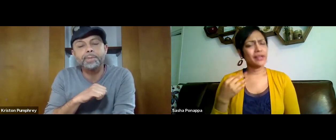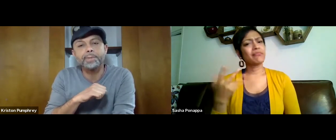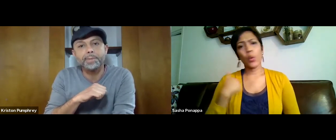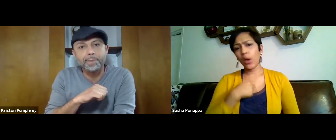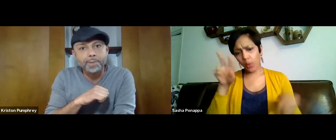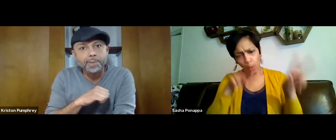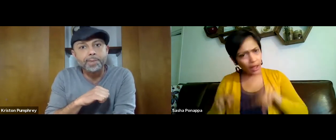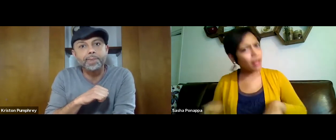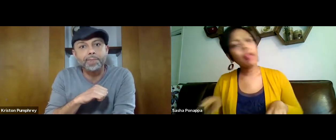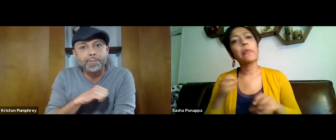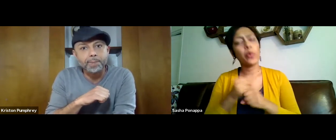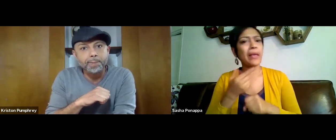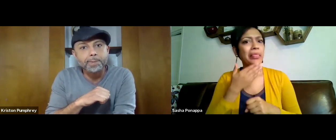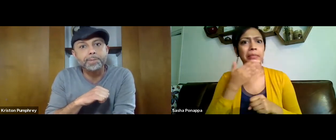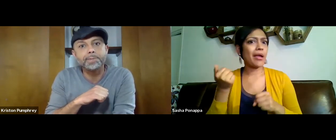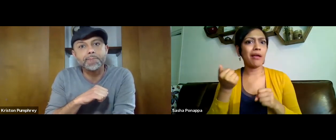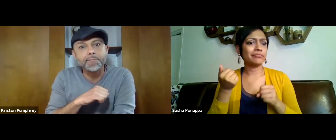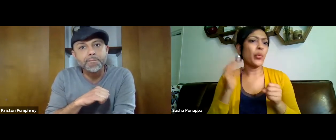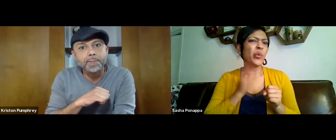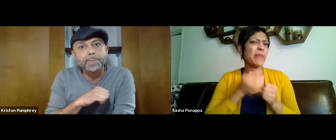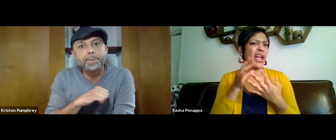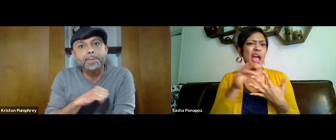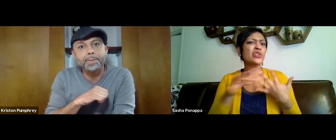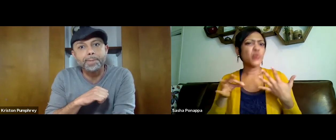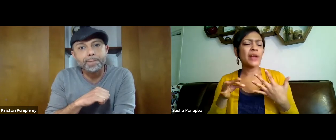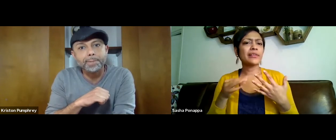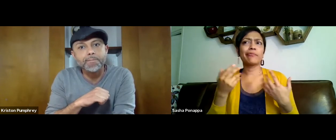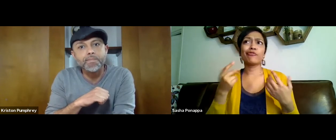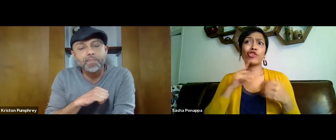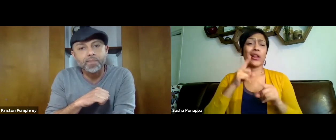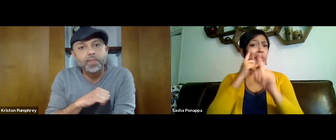So, yeah, Kriston please. We want everyone to send their proposals